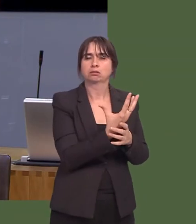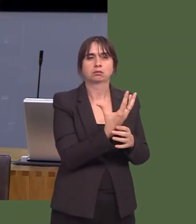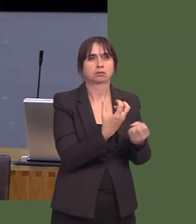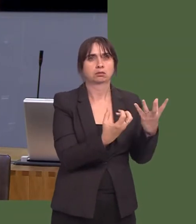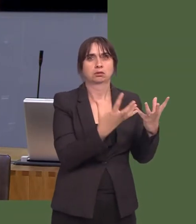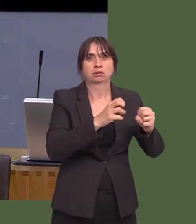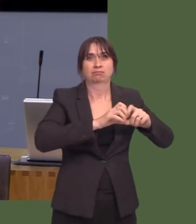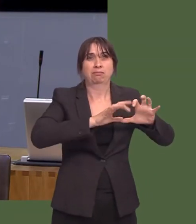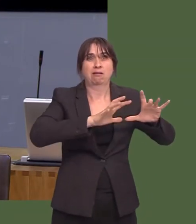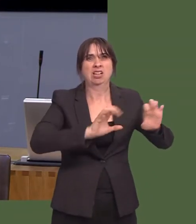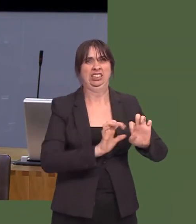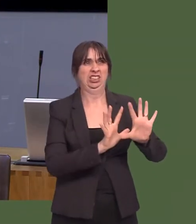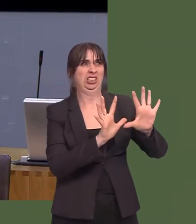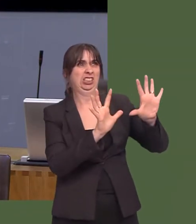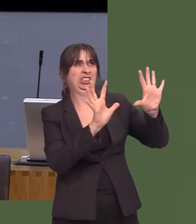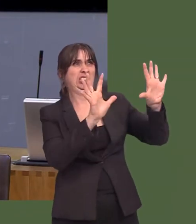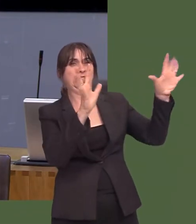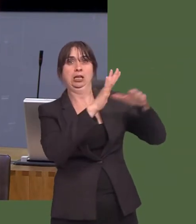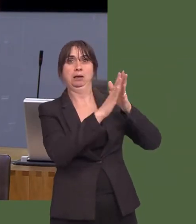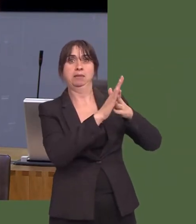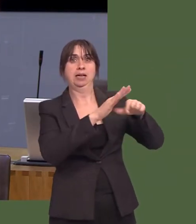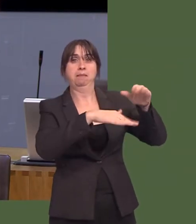gallu rhwystro pobl rhag cael morgais neu insiwrans ar adeiladau.